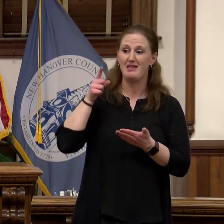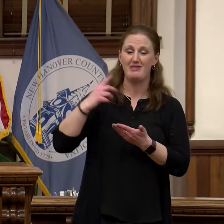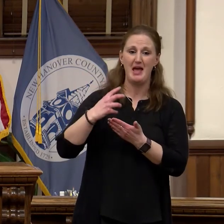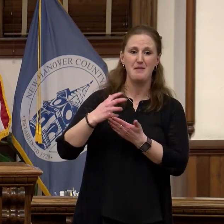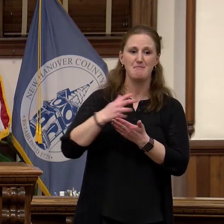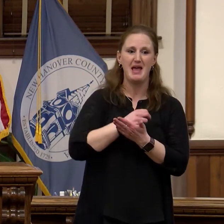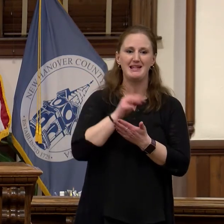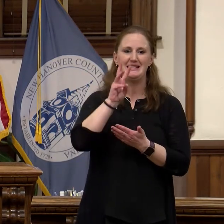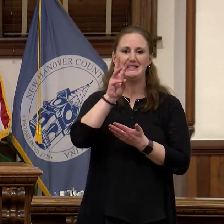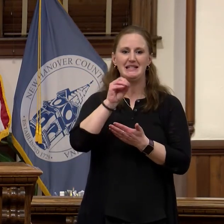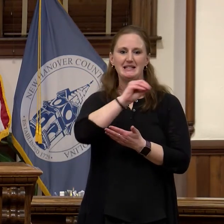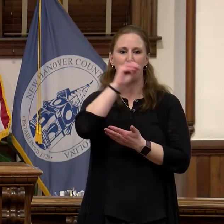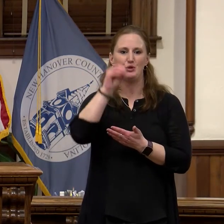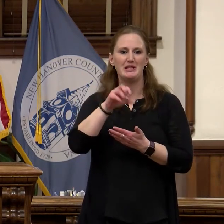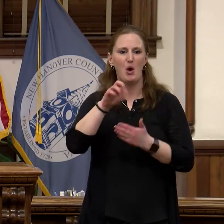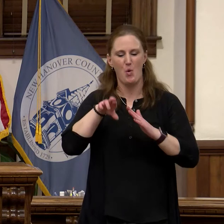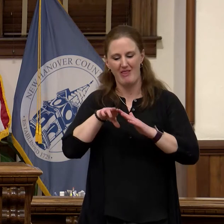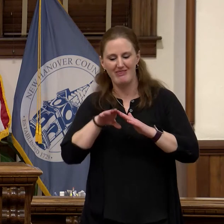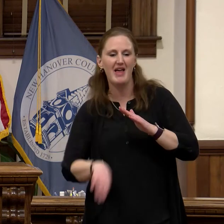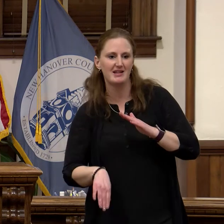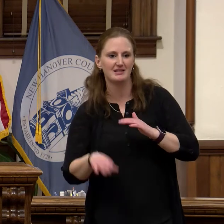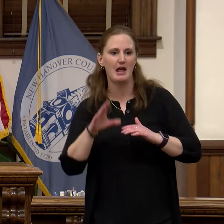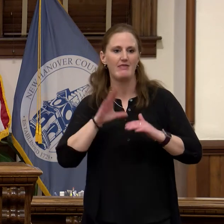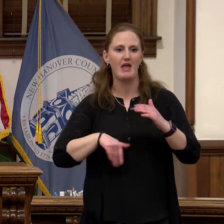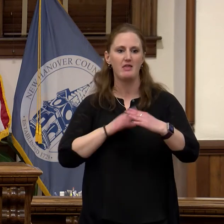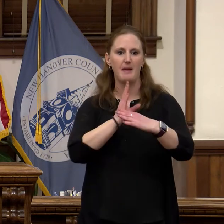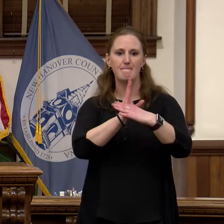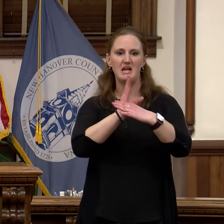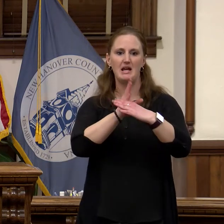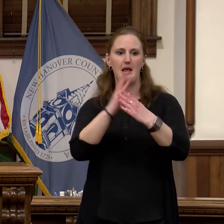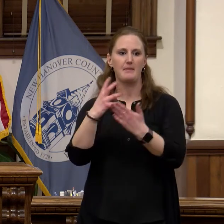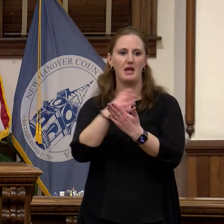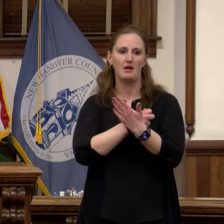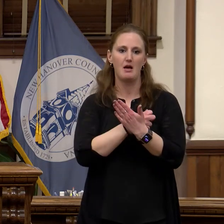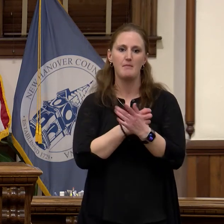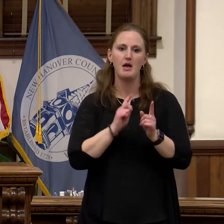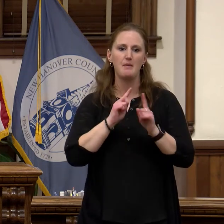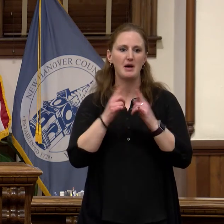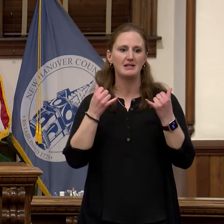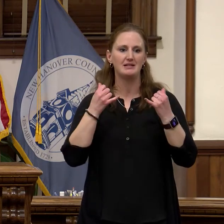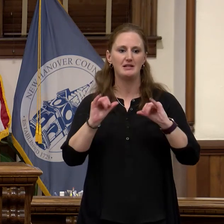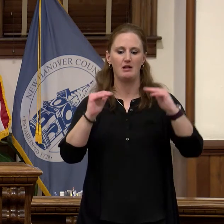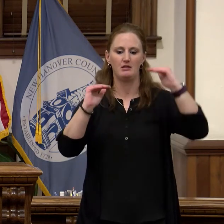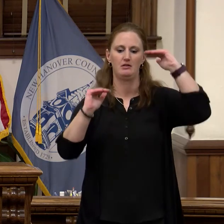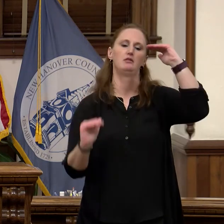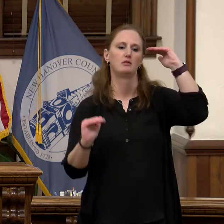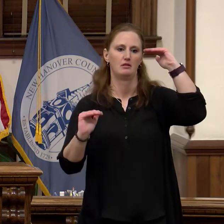income, but there is still a gap for our middle-income workers who have fewer